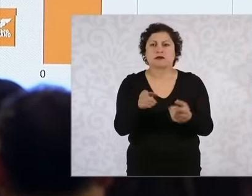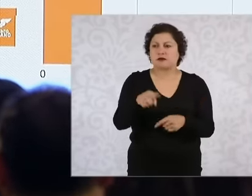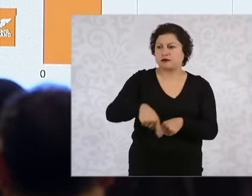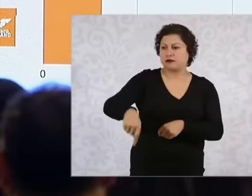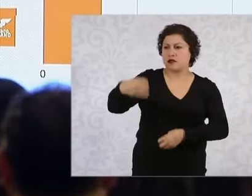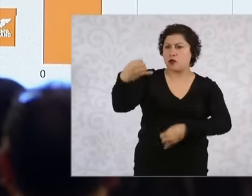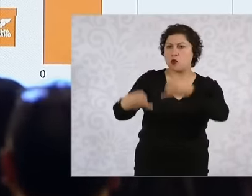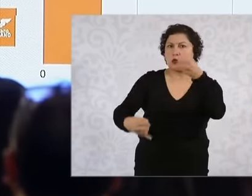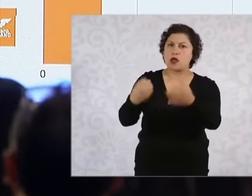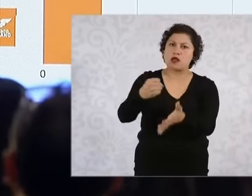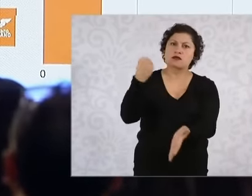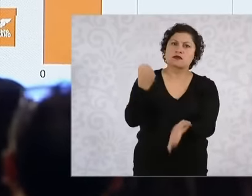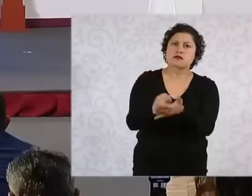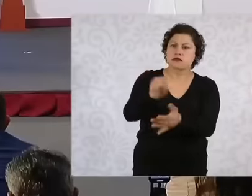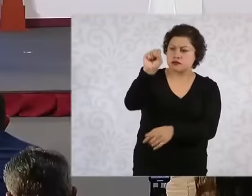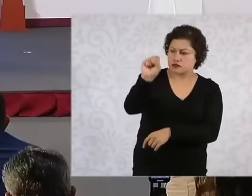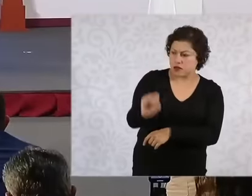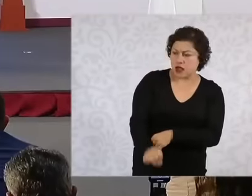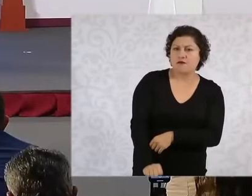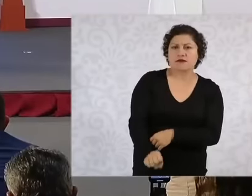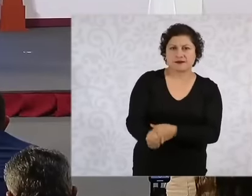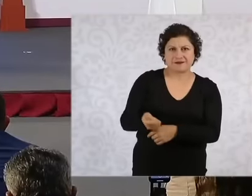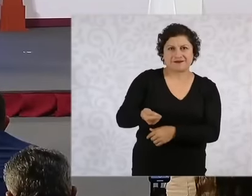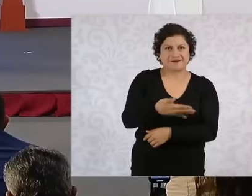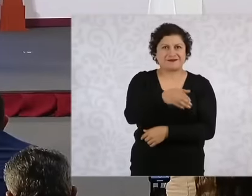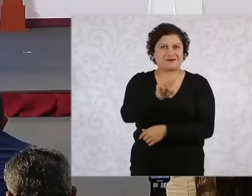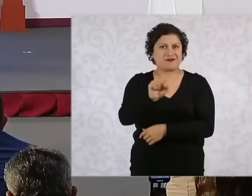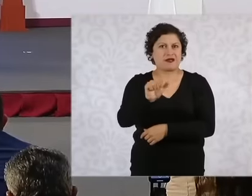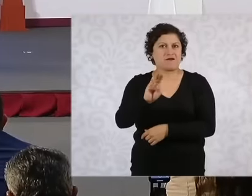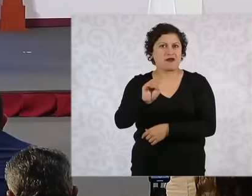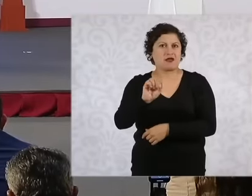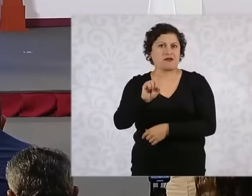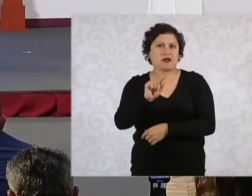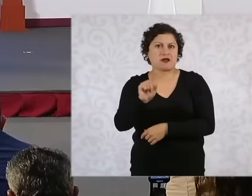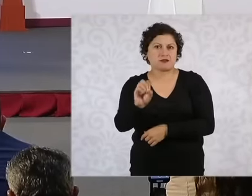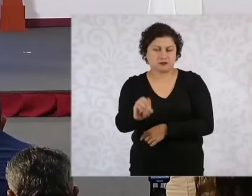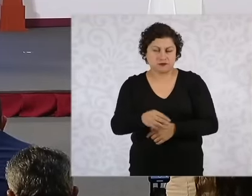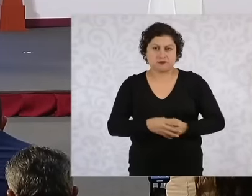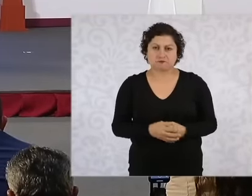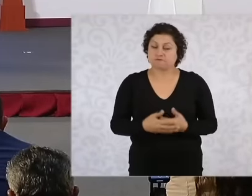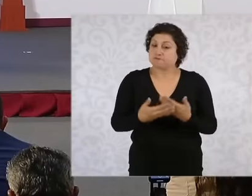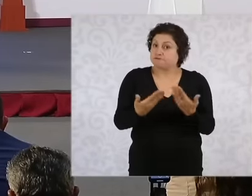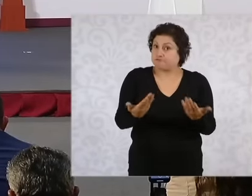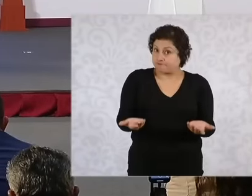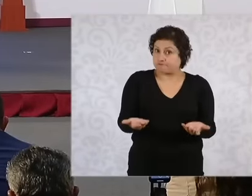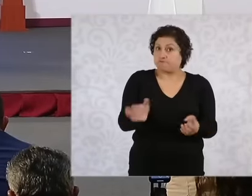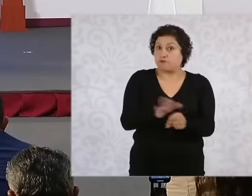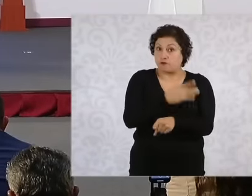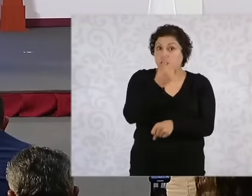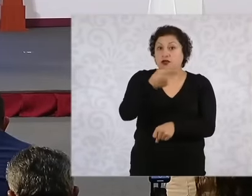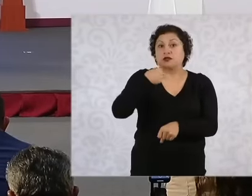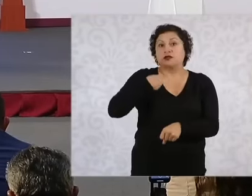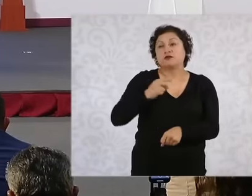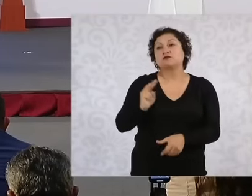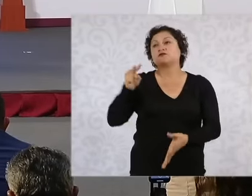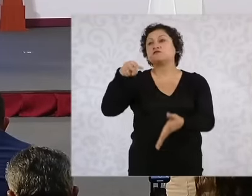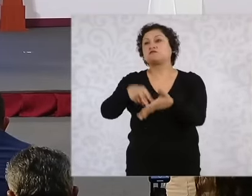etcetera etcetera so in the campaign I put to vote in the public square